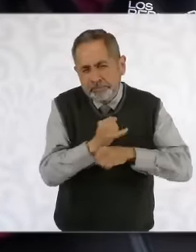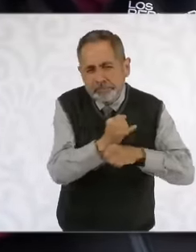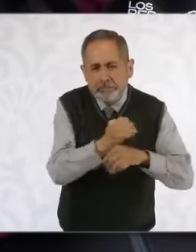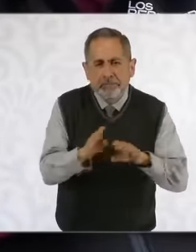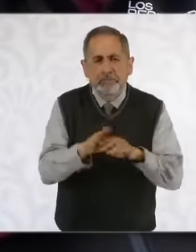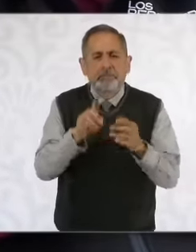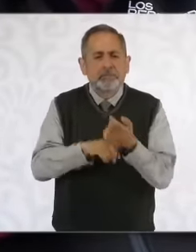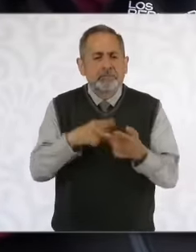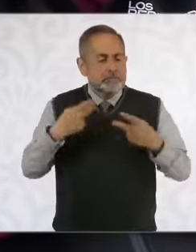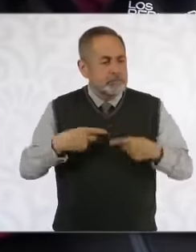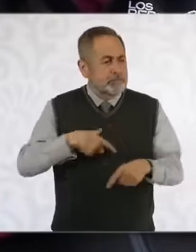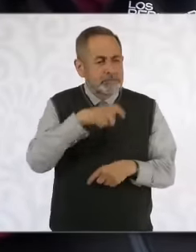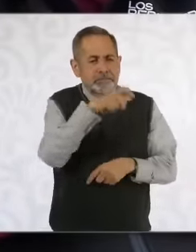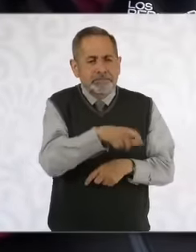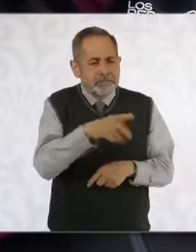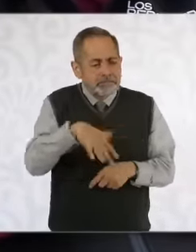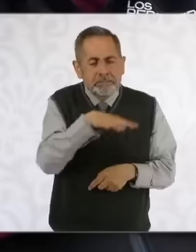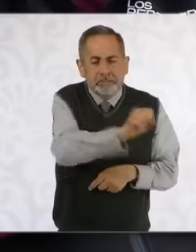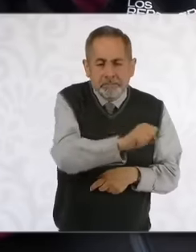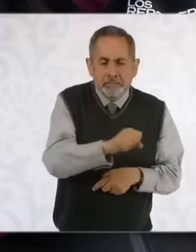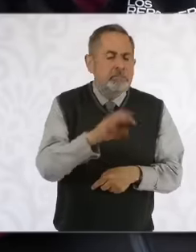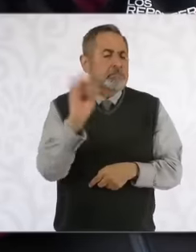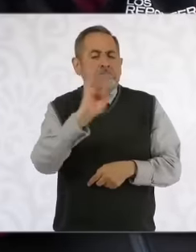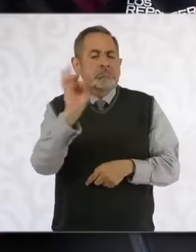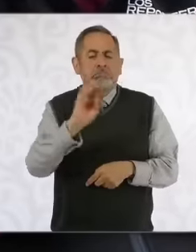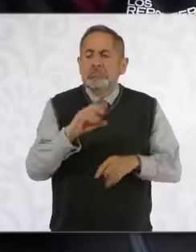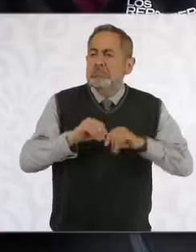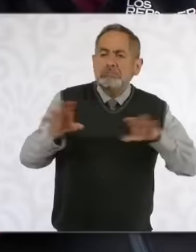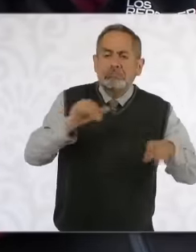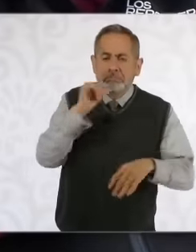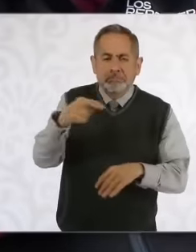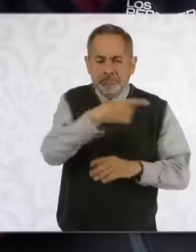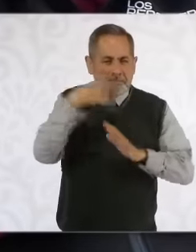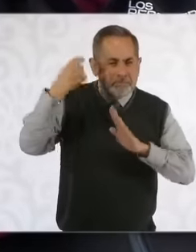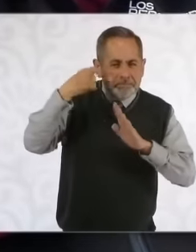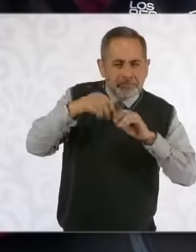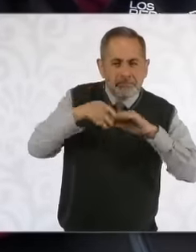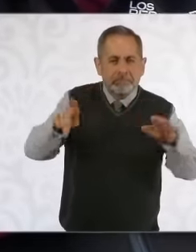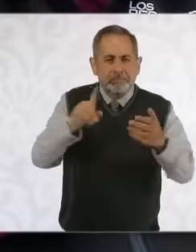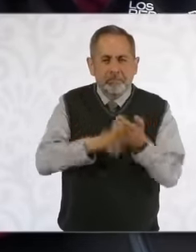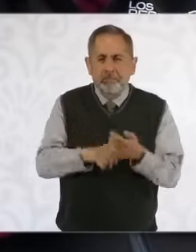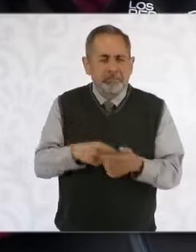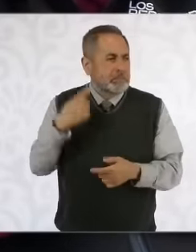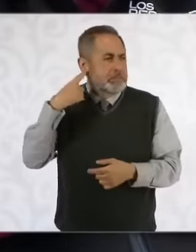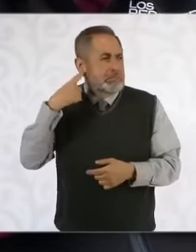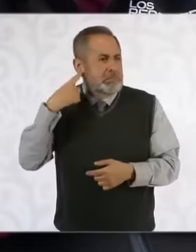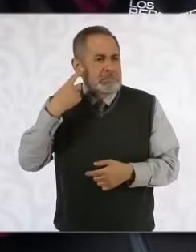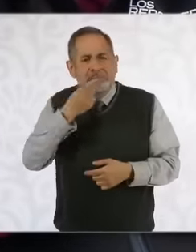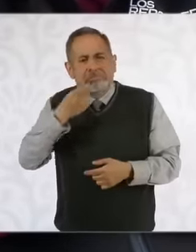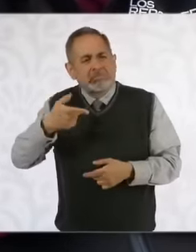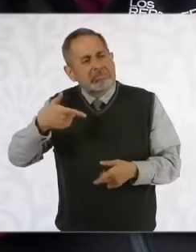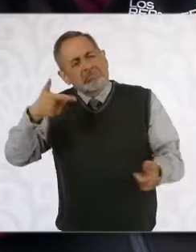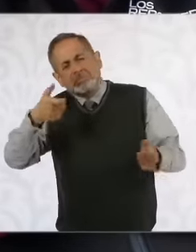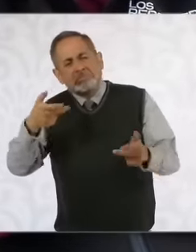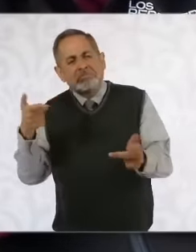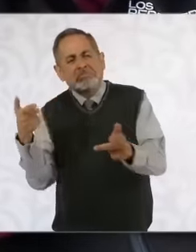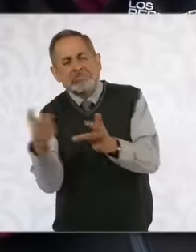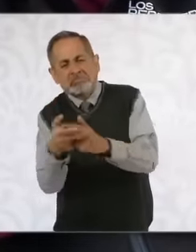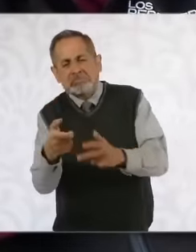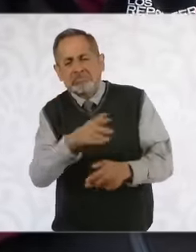the person being persecuted, but if we had not had knowledge through a video in which a kill him is heard, what would we be thinking about everything? What do you think about this type